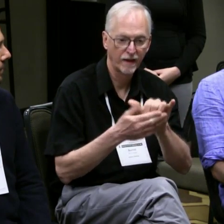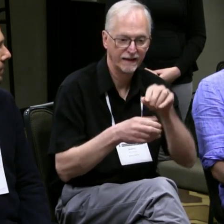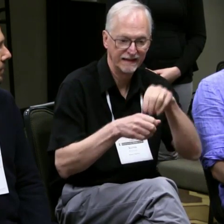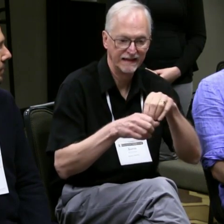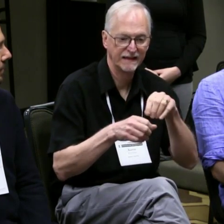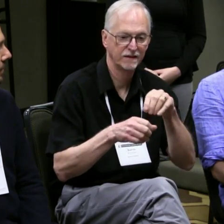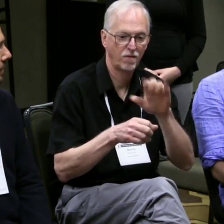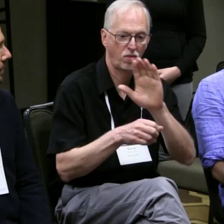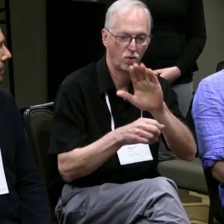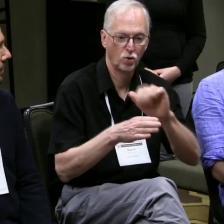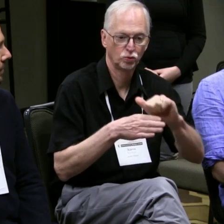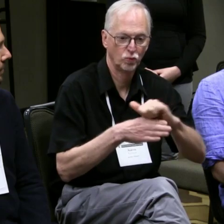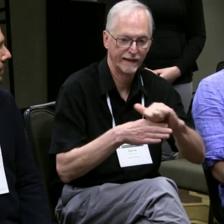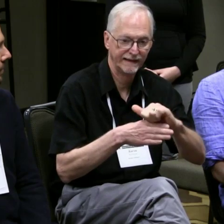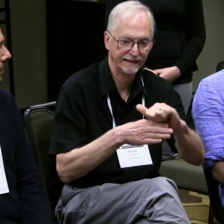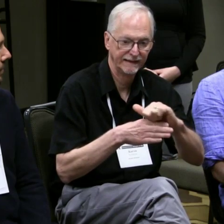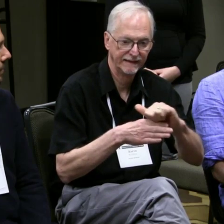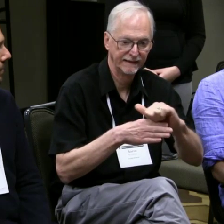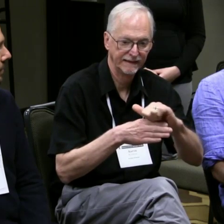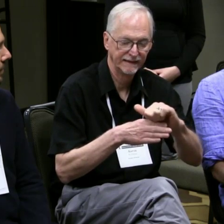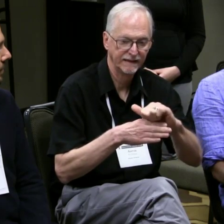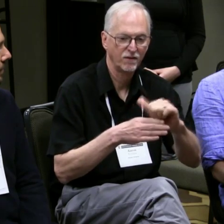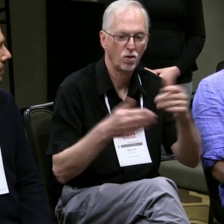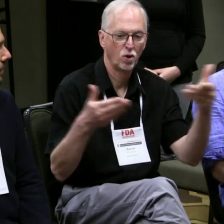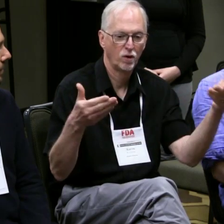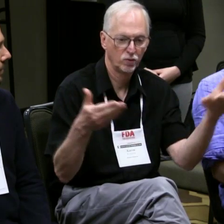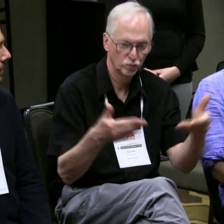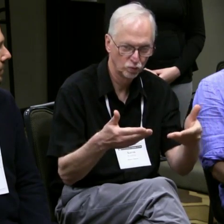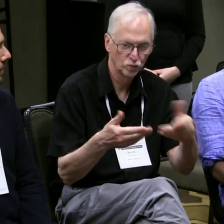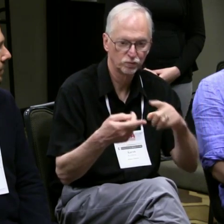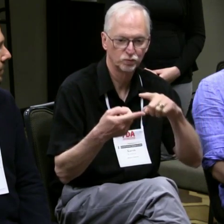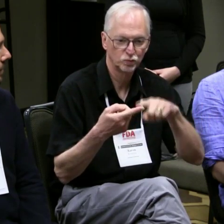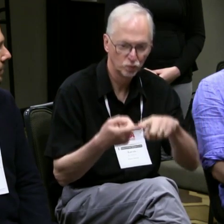And really what needs to happen is that in their training,